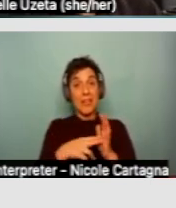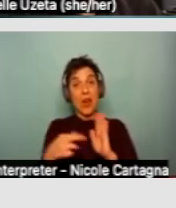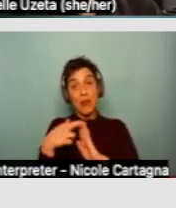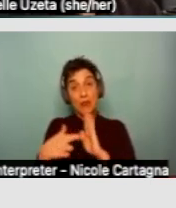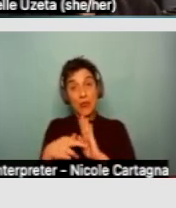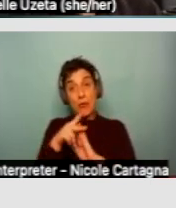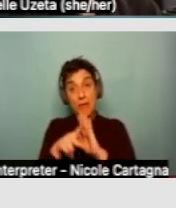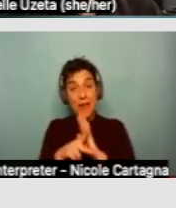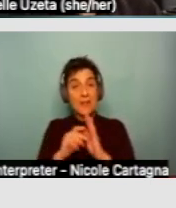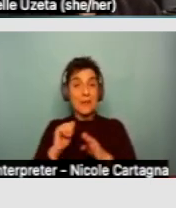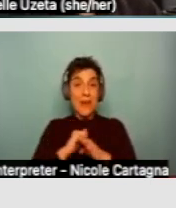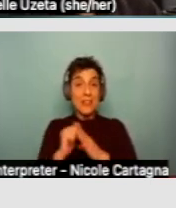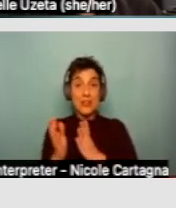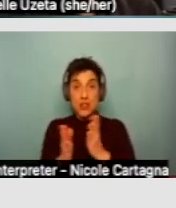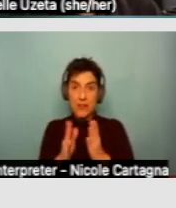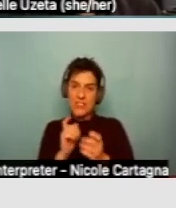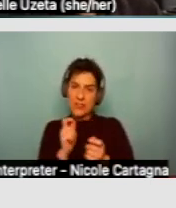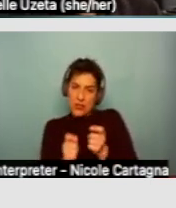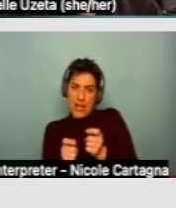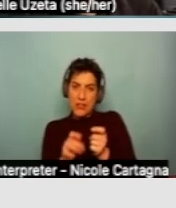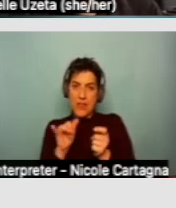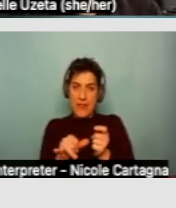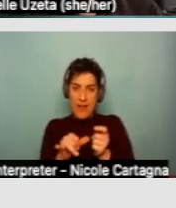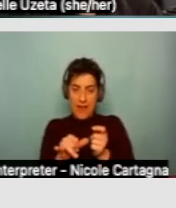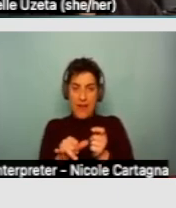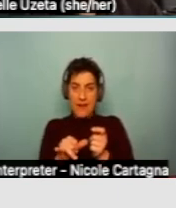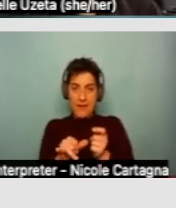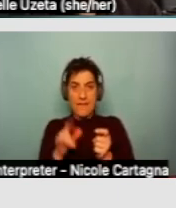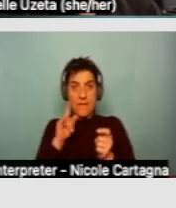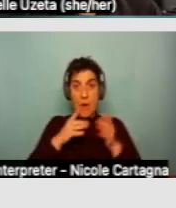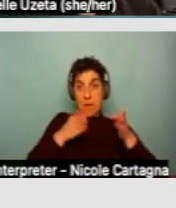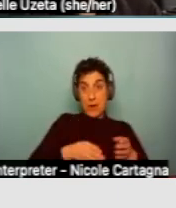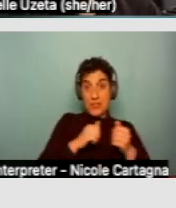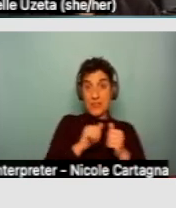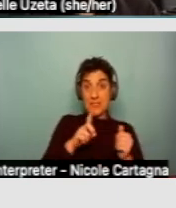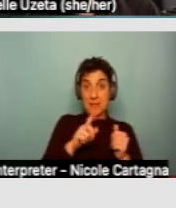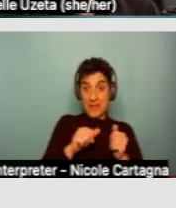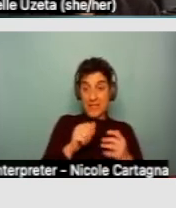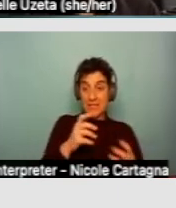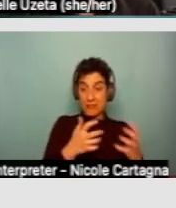practice, or service, that's necessary to allow a person with a disability equal opportunity